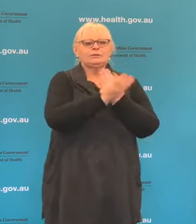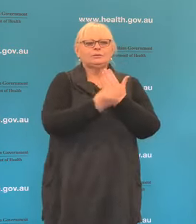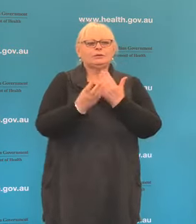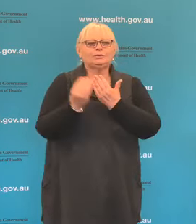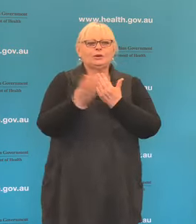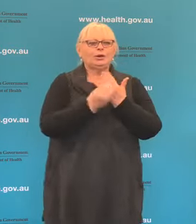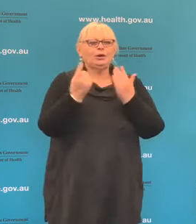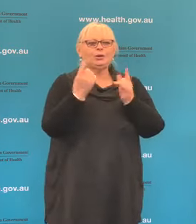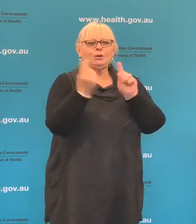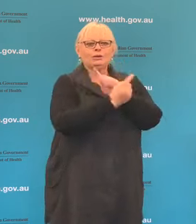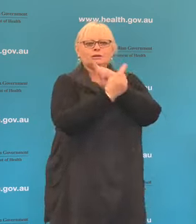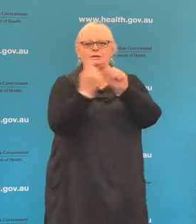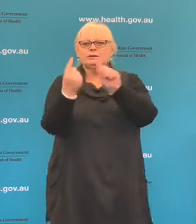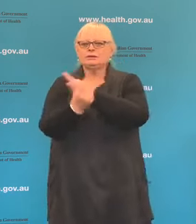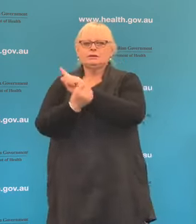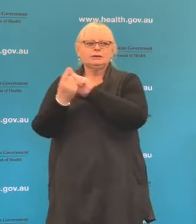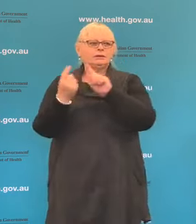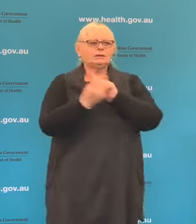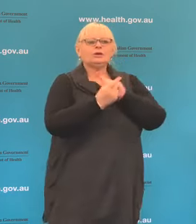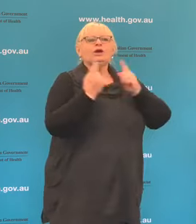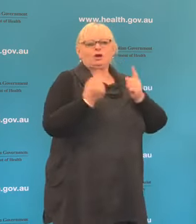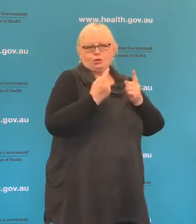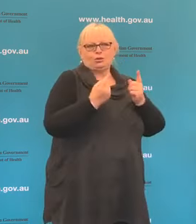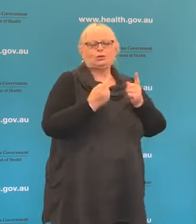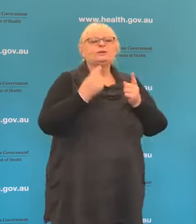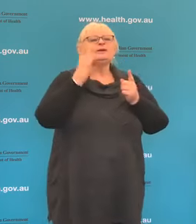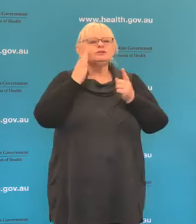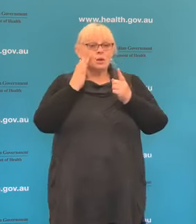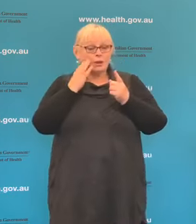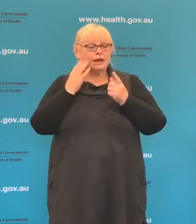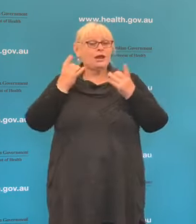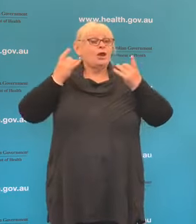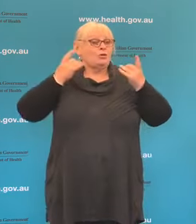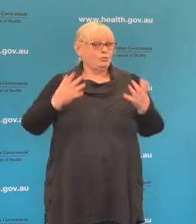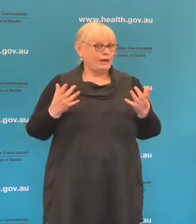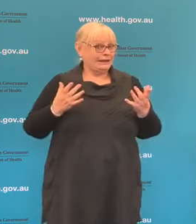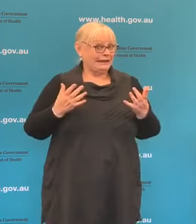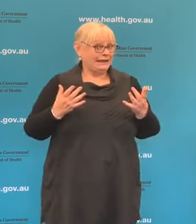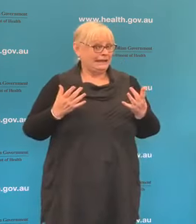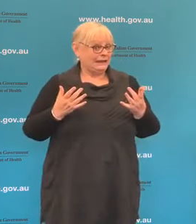who you've been in close contact with. So once it gets accessed via the contact